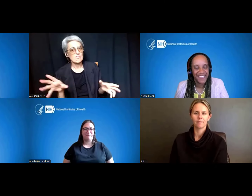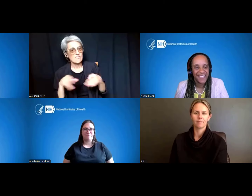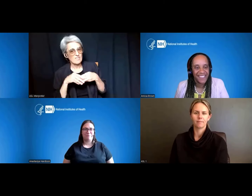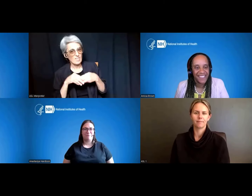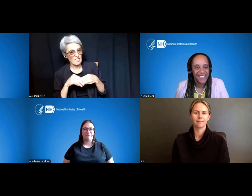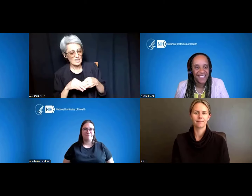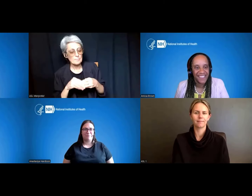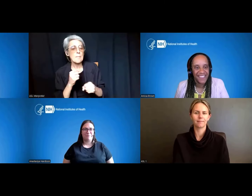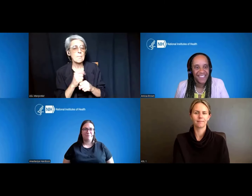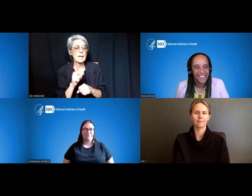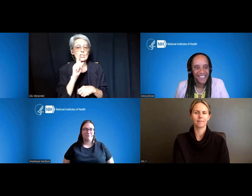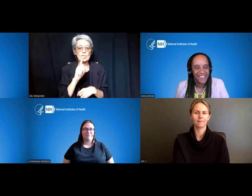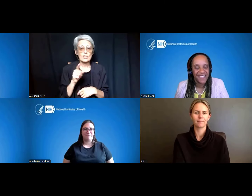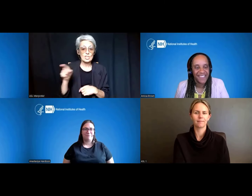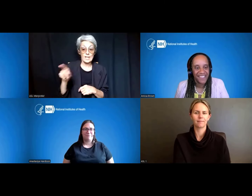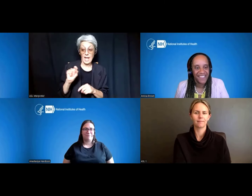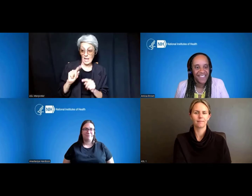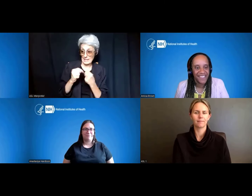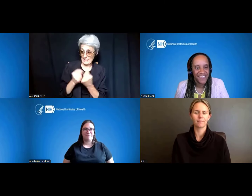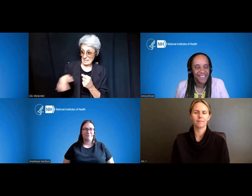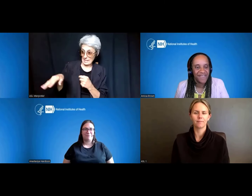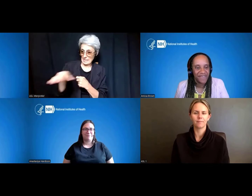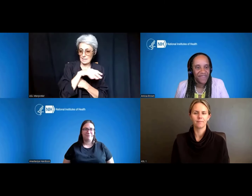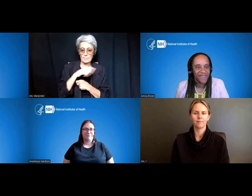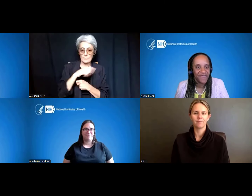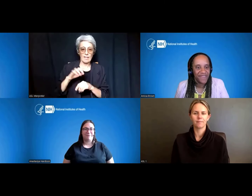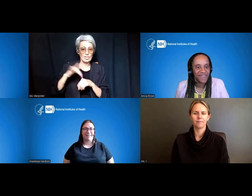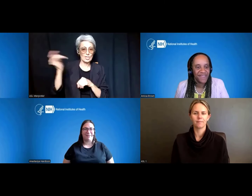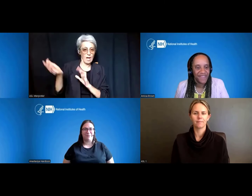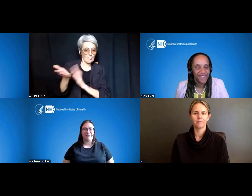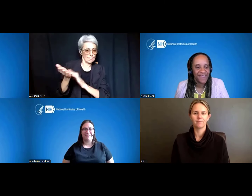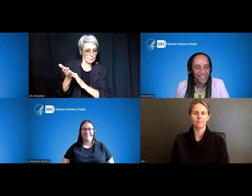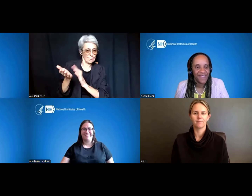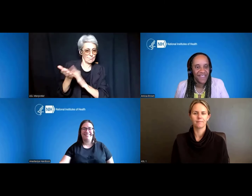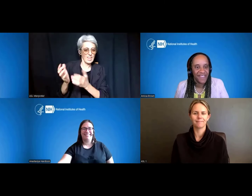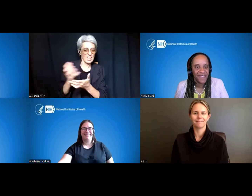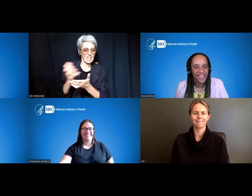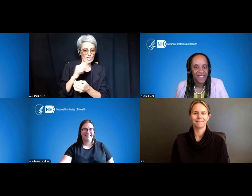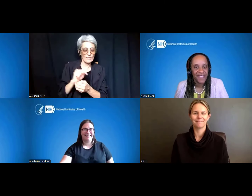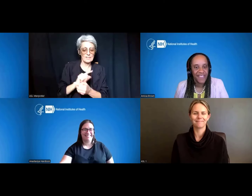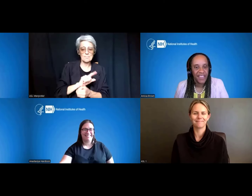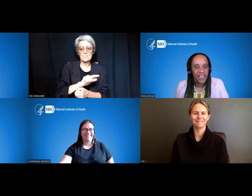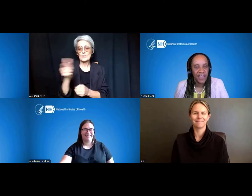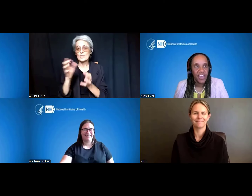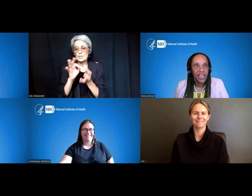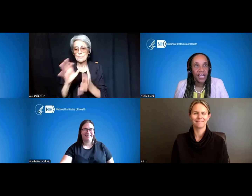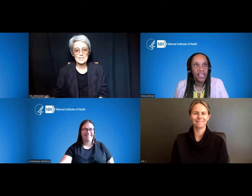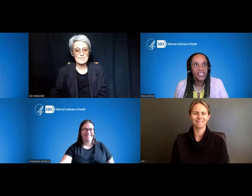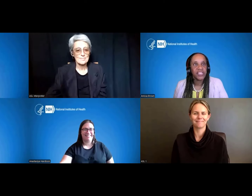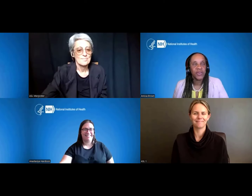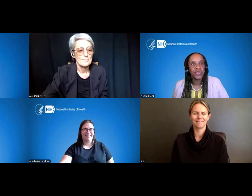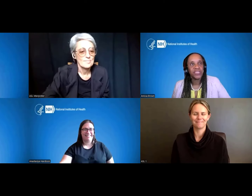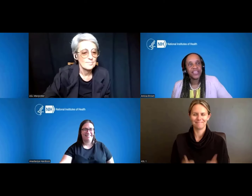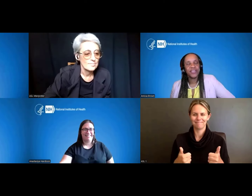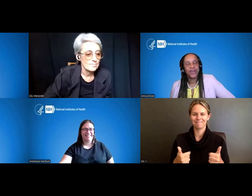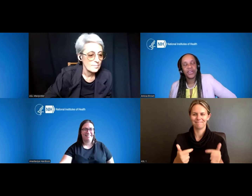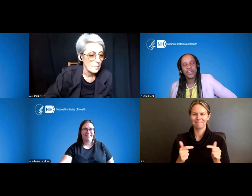that she and her team get the shine that they deserve. Dr. Anastasiya Hardison: Thank you. Dr. Kenneth Gibbs: Yes. Dr. Anissa Brown: So, it's knowing